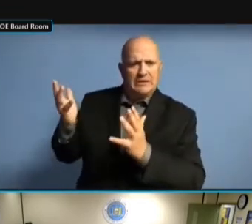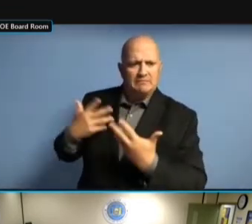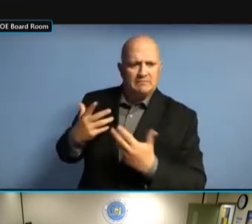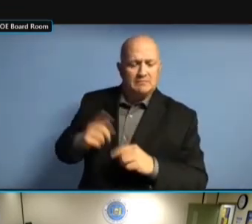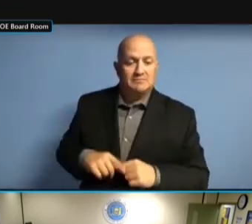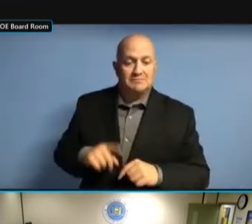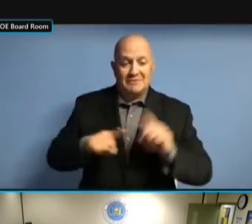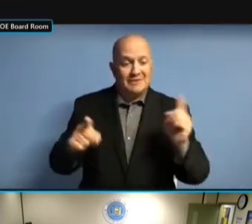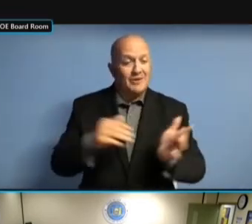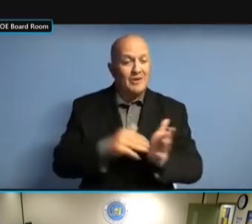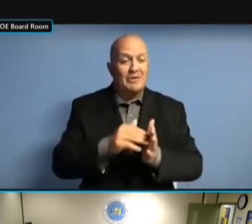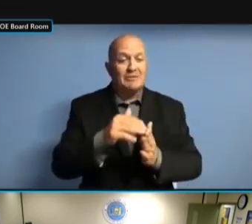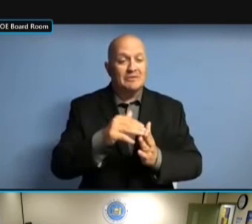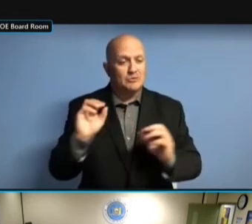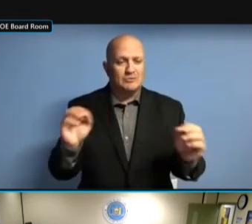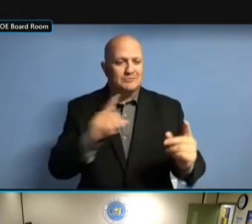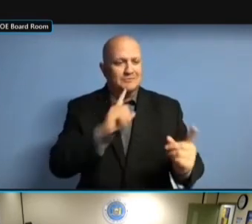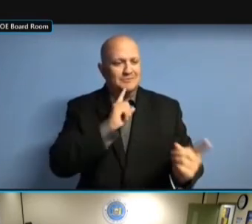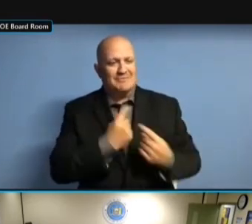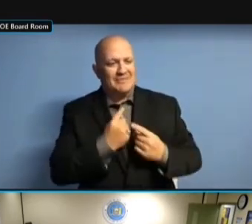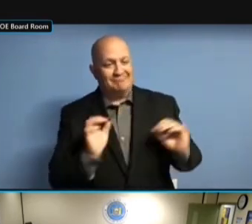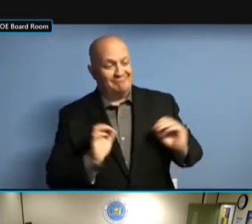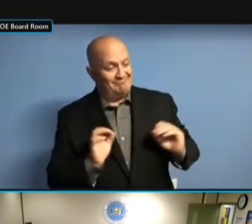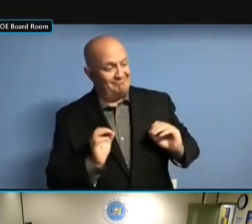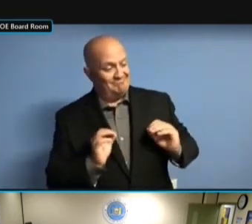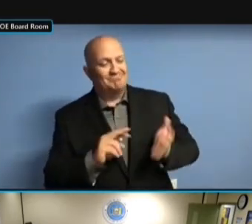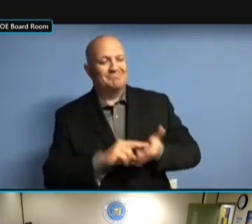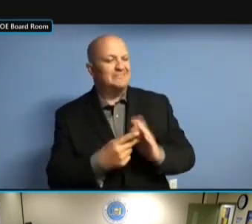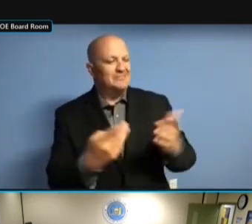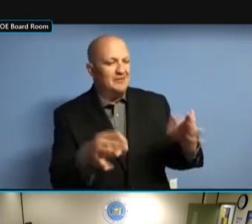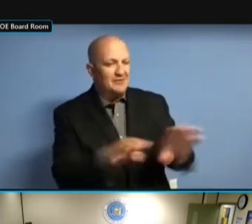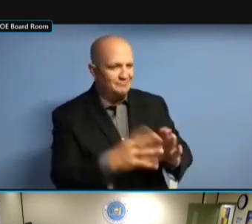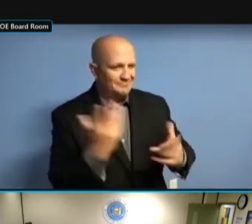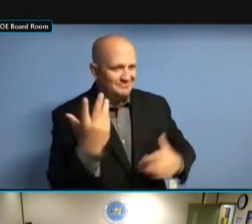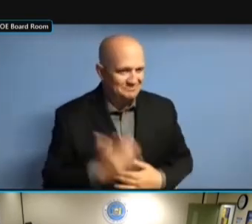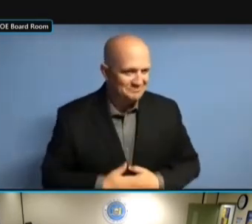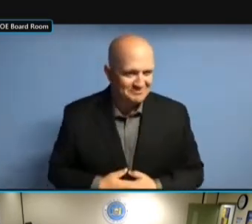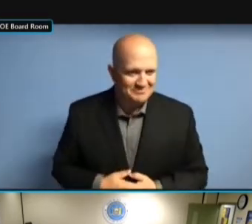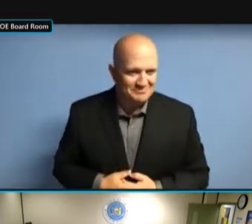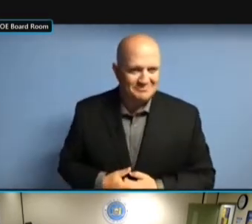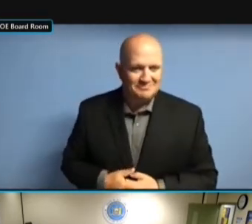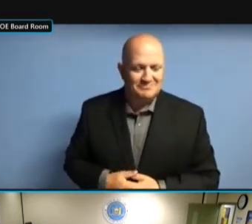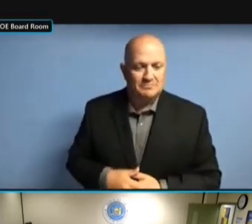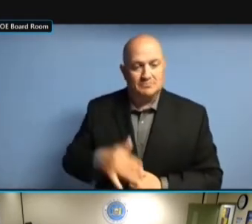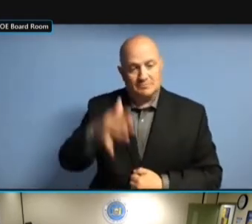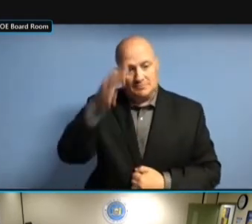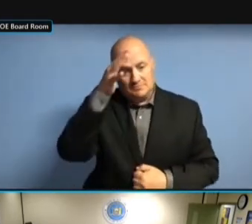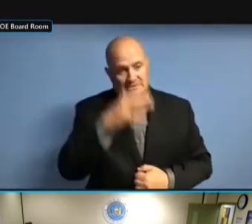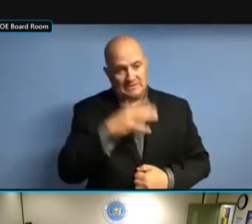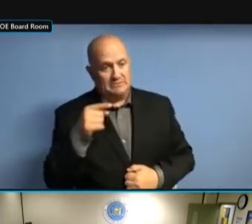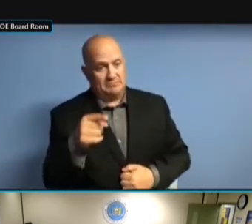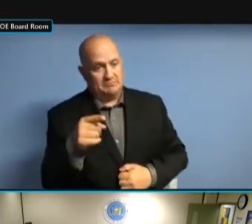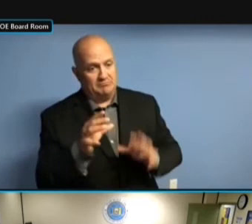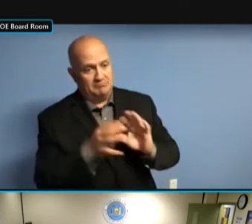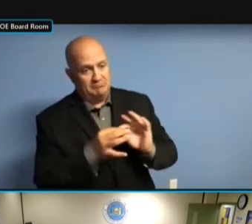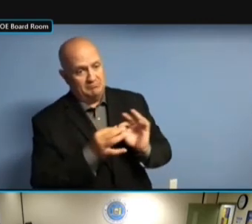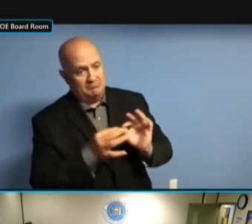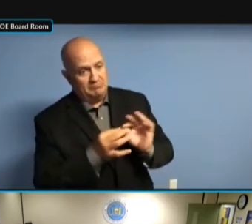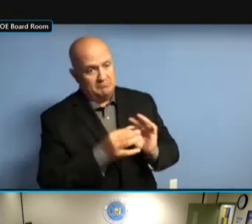HAD A COUPLE OF CALLS FROM PEOPLE, THEY THOUGHT HAD A COUPLE OF CALLS FROM PEOPLE, THEY THOUGHT THEY HAD A COUPLE OF CALLS FROM PEOPLE, THEY THOUGHT THEY HAD PEOPLE, THEY THOUGHT THEY HAD PEOPLE, THEY THOUGHT THEY HAD FILED PEOPLE, THEY THOUGHT THEY HAD FILED THEIR PEOPLE, THEY THOUGHT THEY HAD FILED THEIR DISCONTINUANCE. FILED THEIR DISCONTINUANCE. FILED THEIR DISCONTINUANCE. IN FILED THEIR DISCONTINUANCE. IN ONE FILED THEIR DISCONTINUANCE. IN ONE CASE FILED THEIR DISCONTINUANCE. IN ONE CASE I FILED THEIR DISCONTINUANCE. IN ONE CASE I SAID,